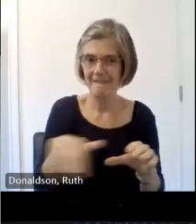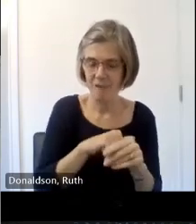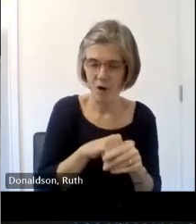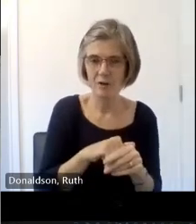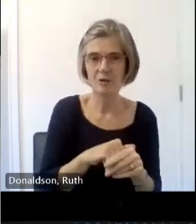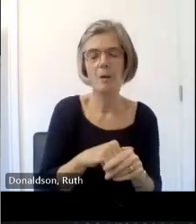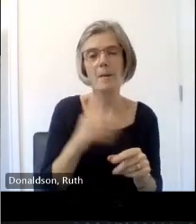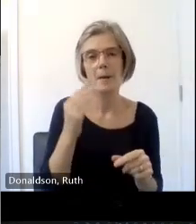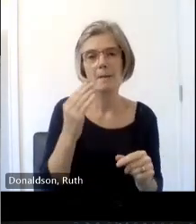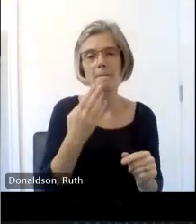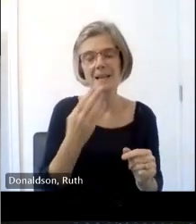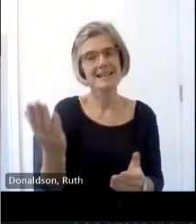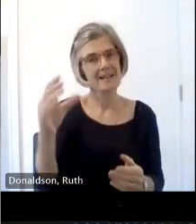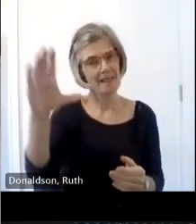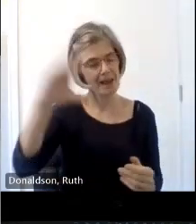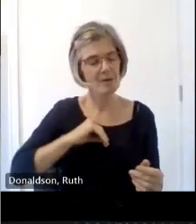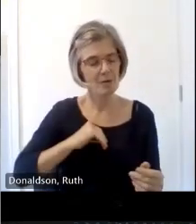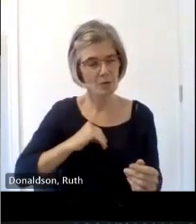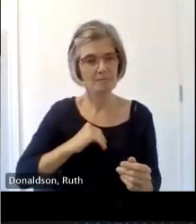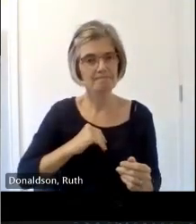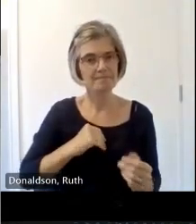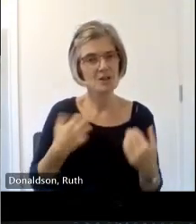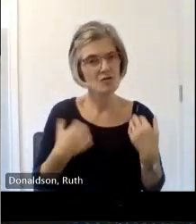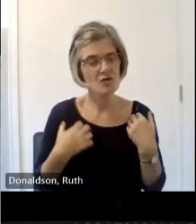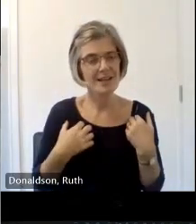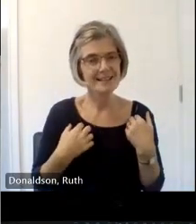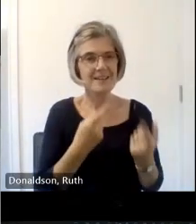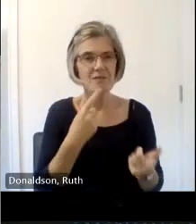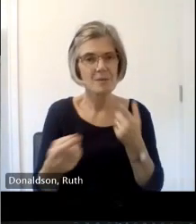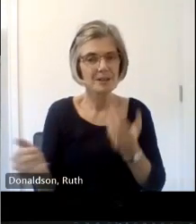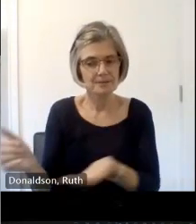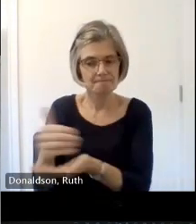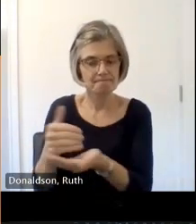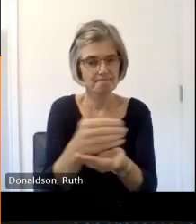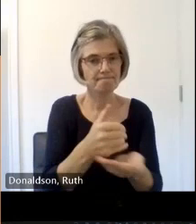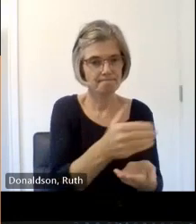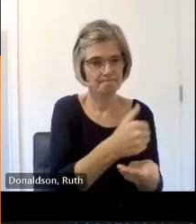you I can't get over the